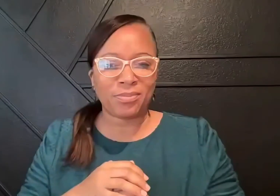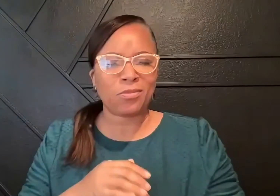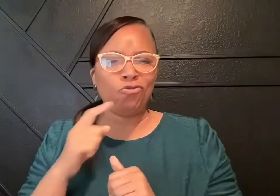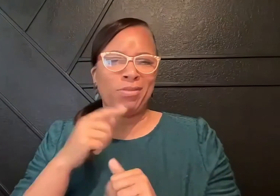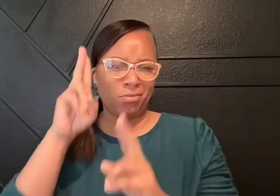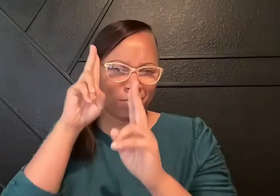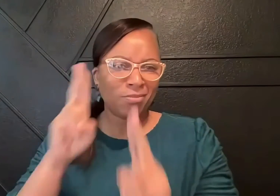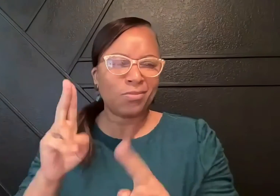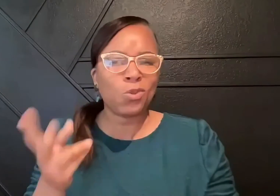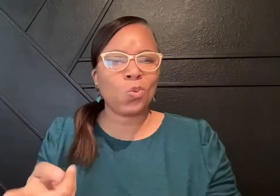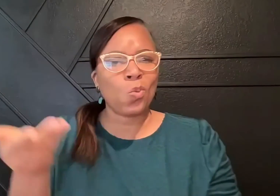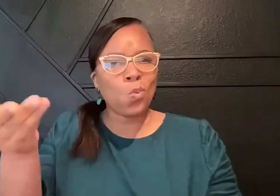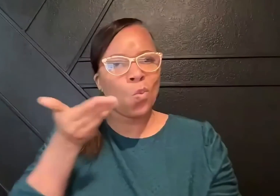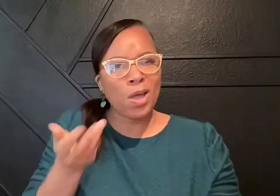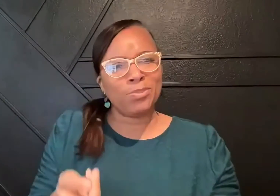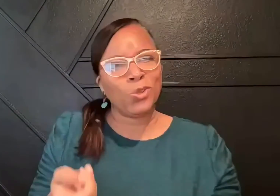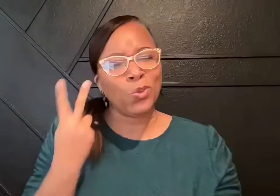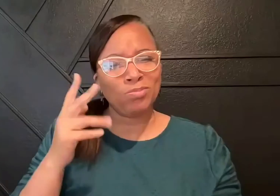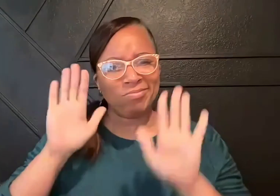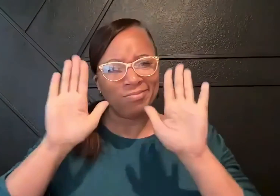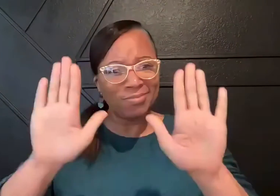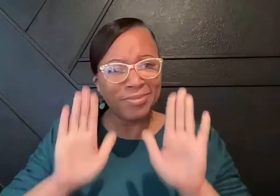it is focusing on deaf-centered interpreting.